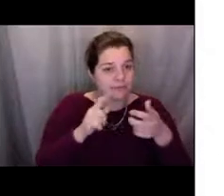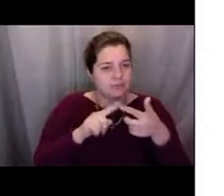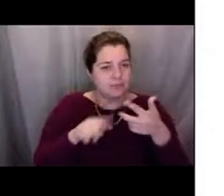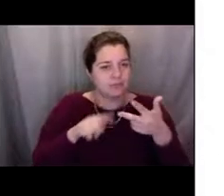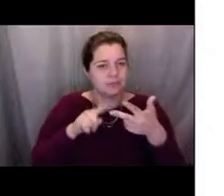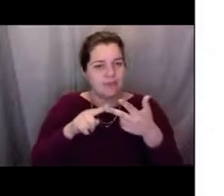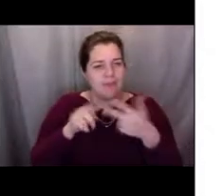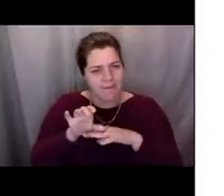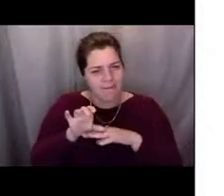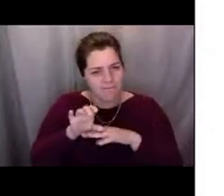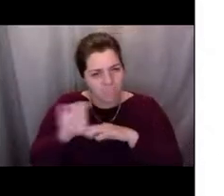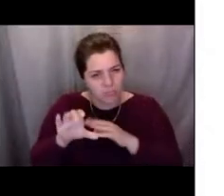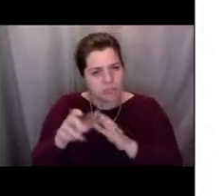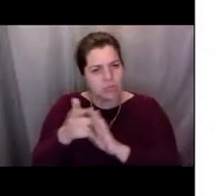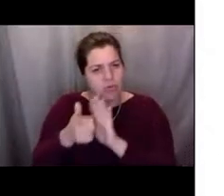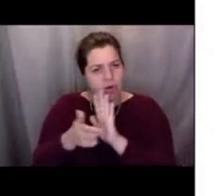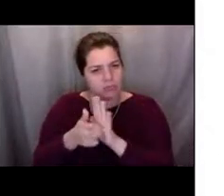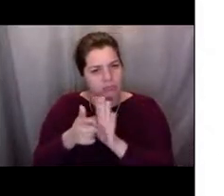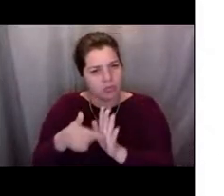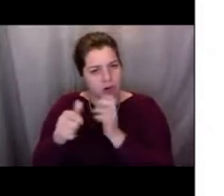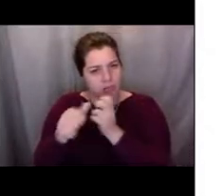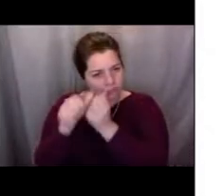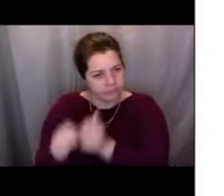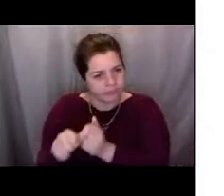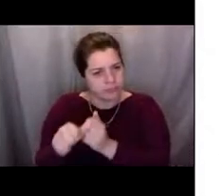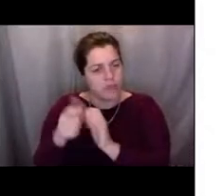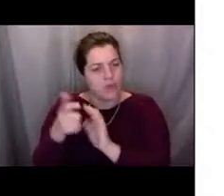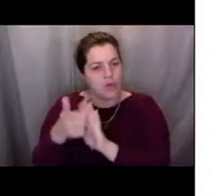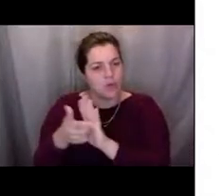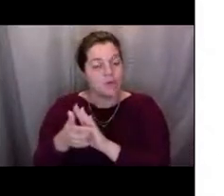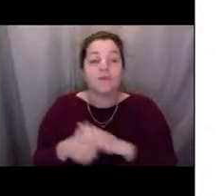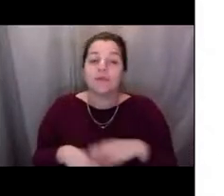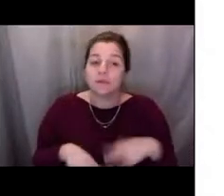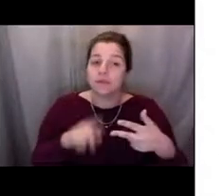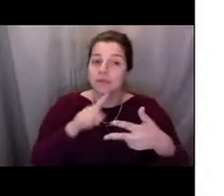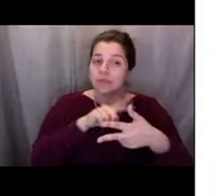So NOAA provides all three of those different levels